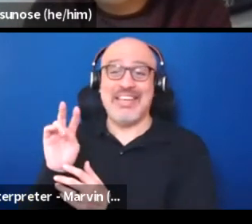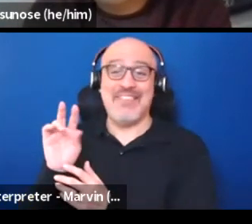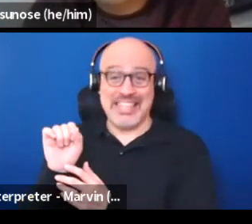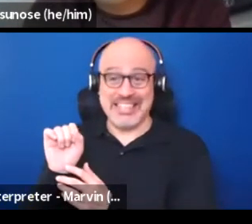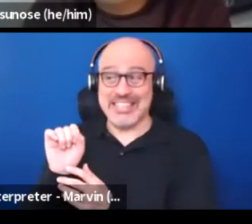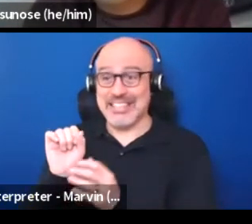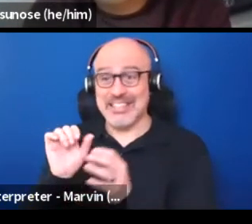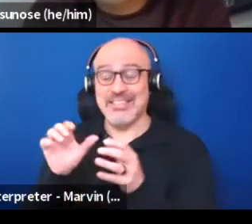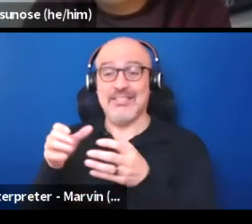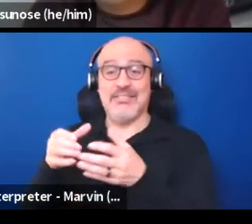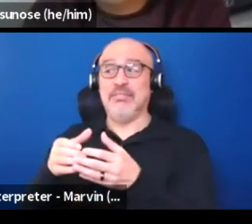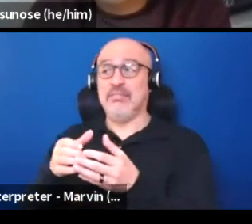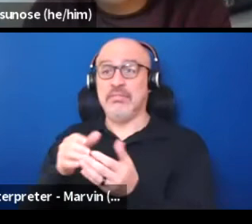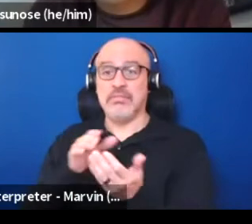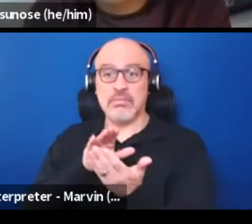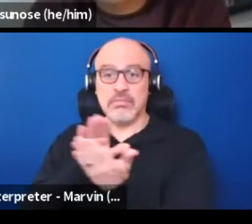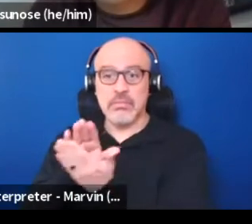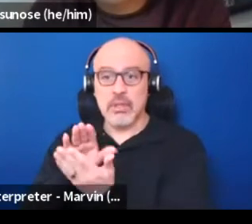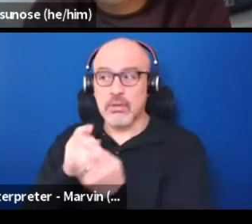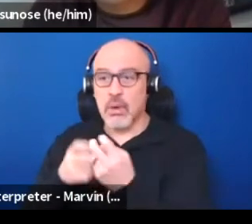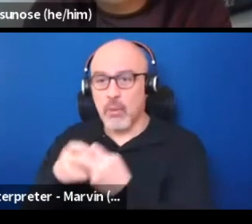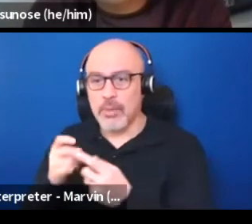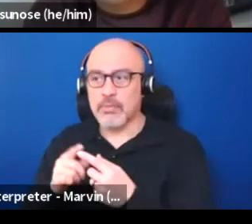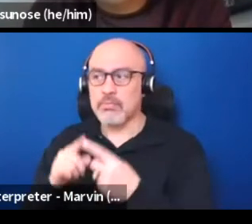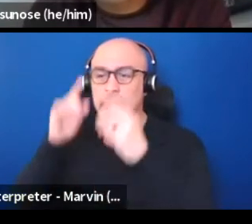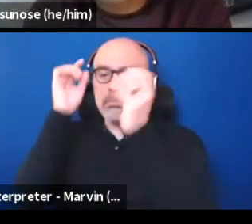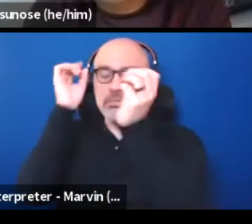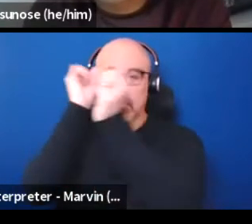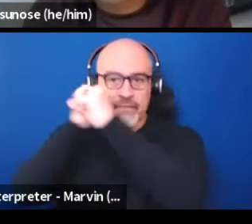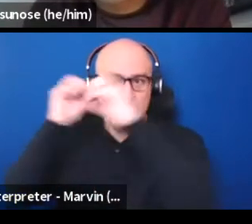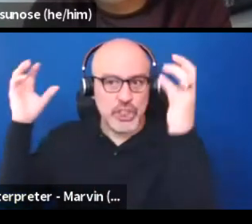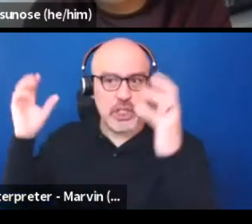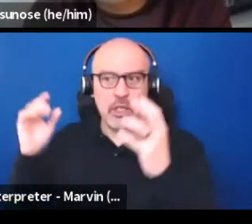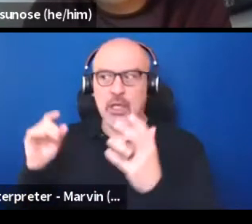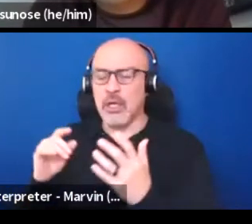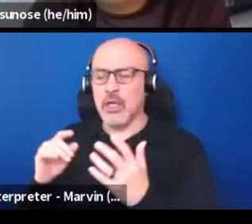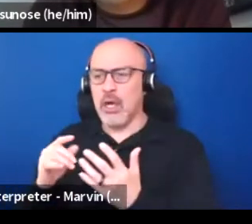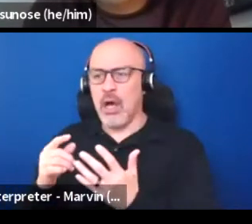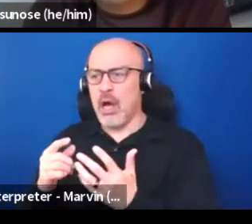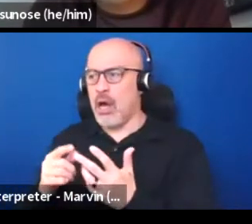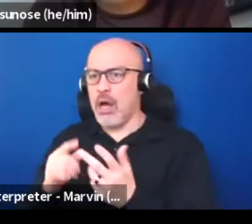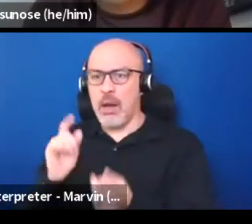around addressing problems or having a vision or evolving community.